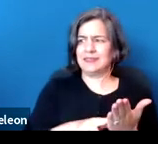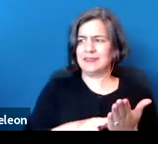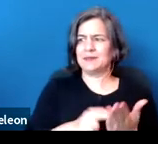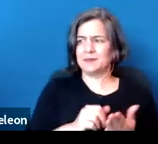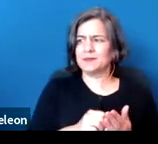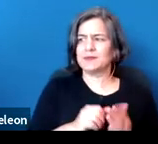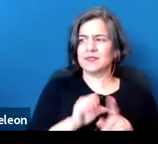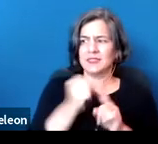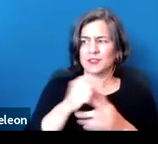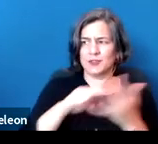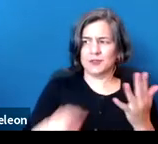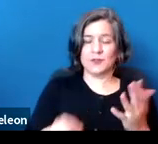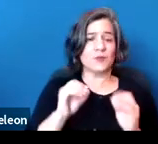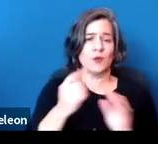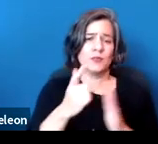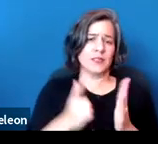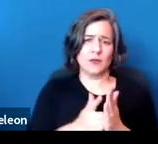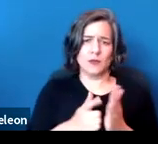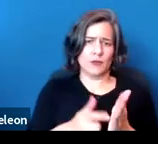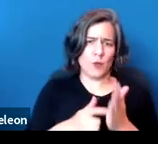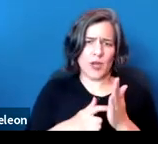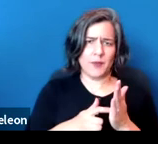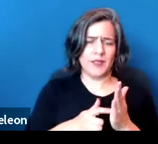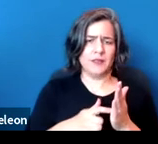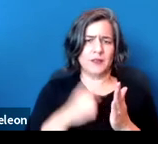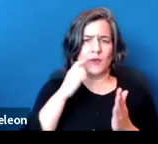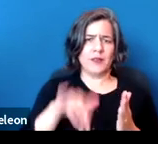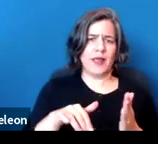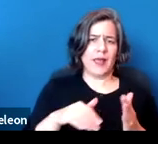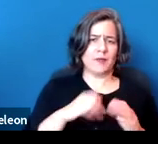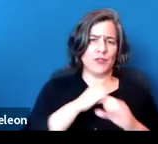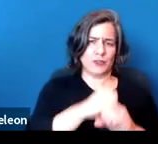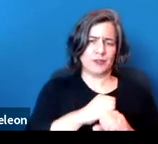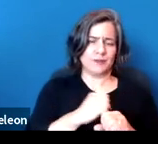in enjoying the home or achieving the entitlements that are specified.